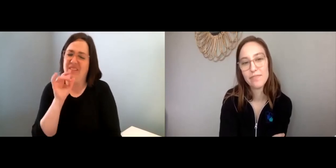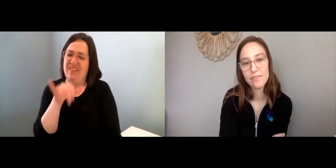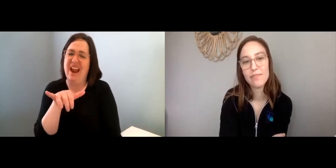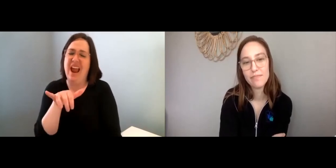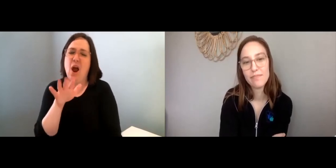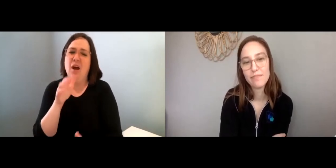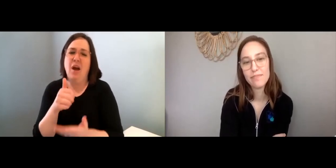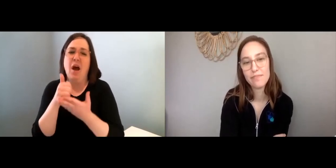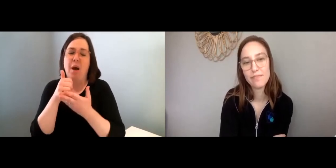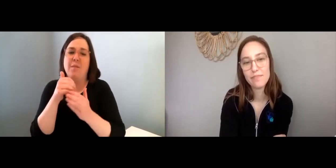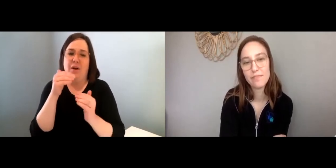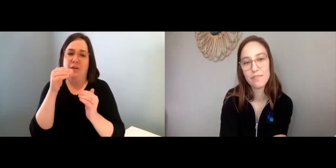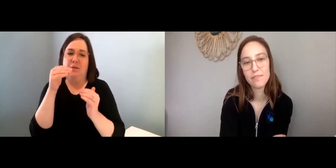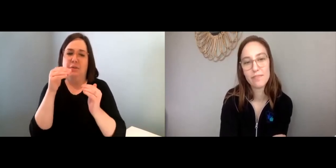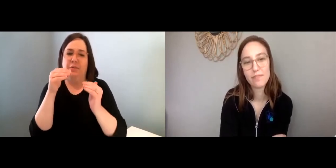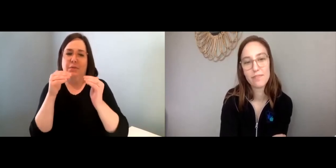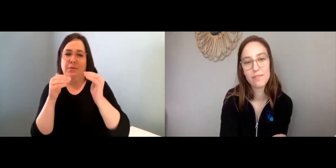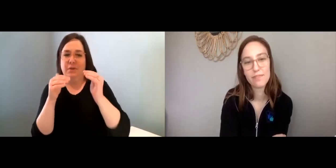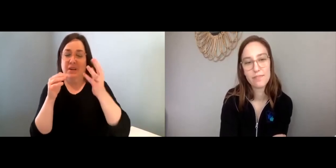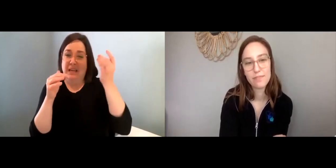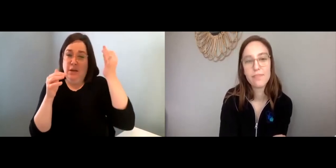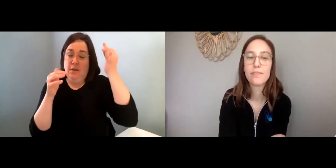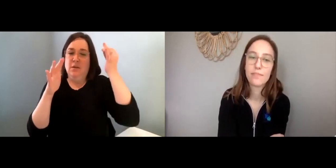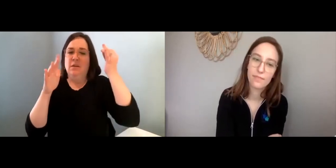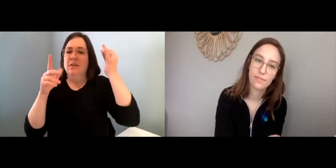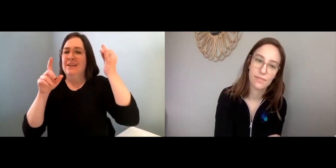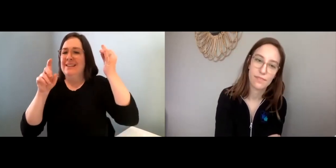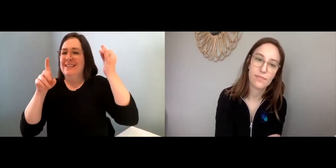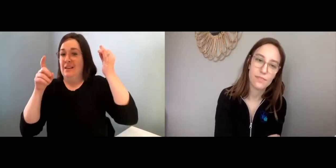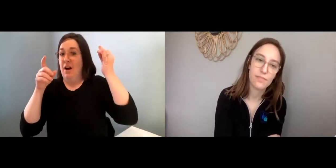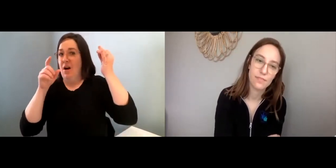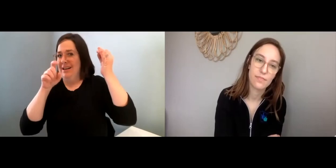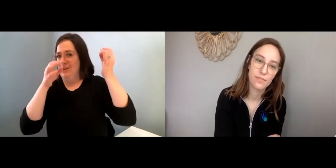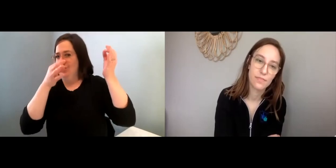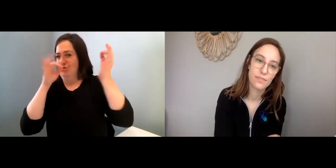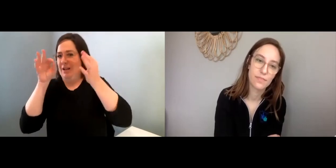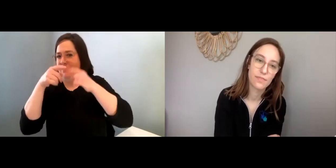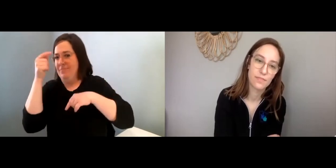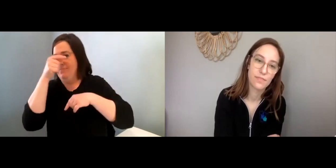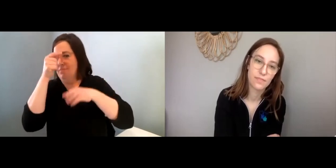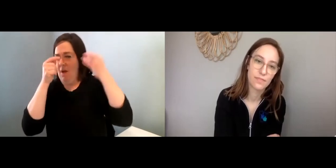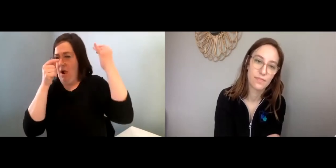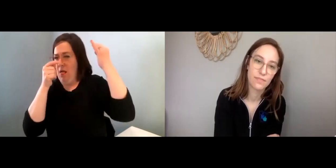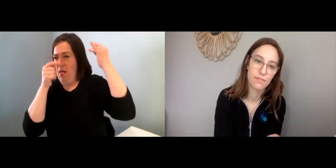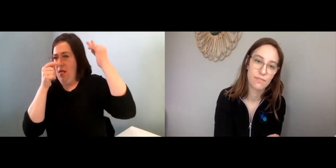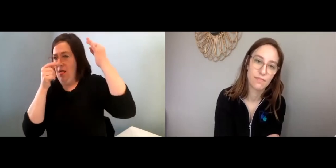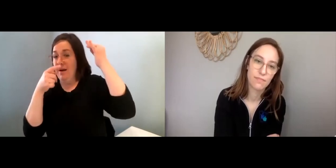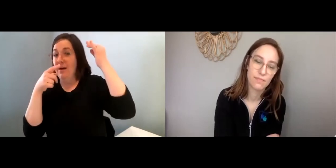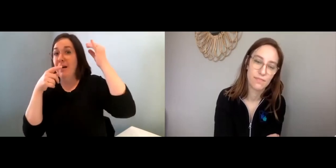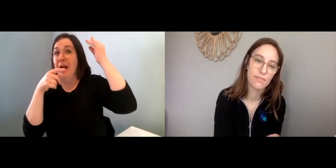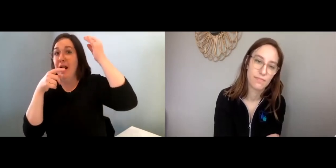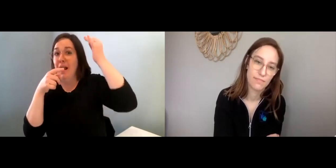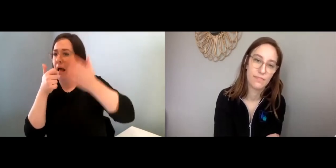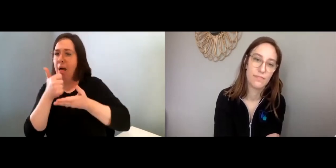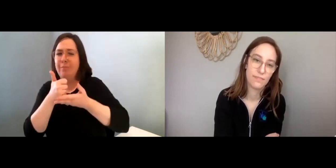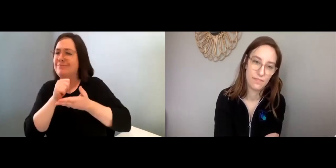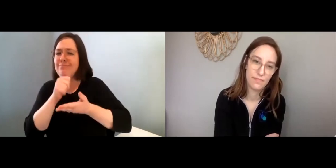Lisa: Yeah, that can really help with that balance. Find something that can distract you from your racing mind,